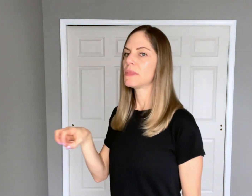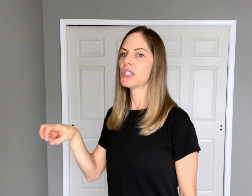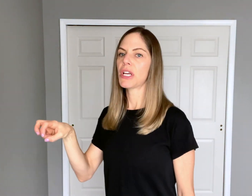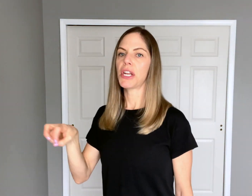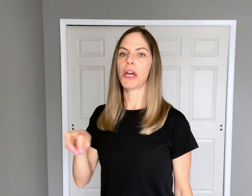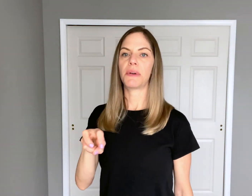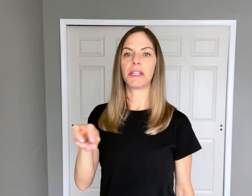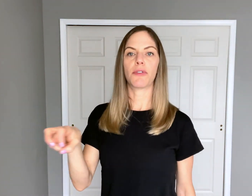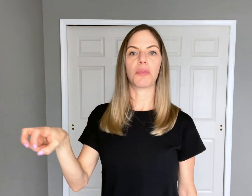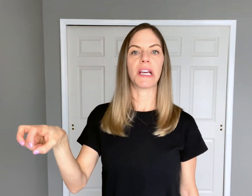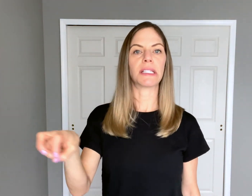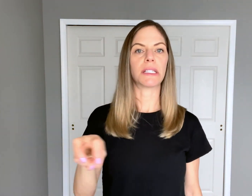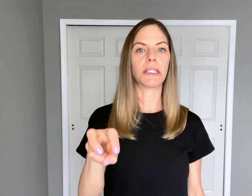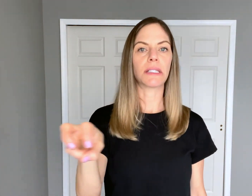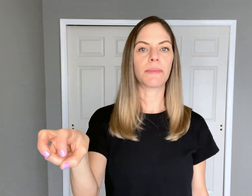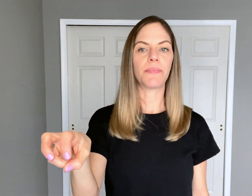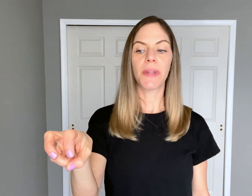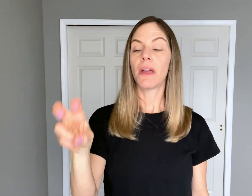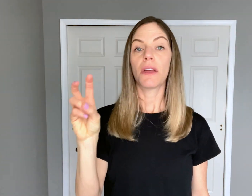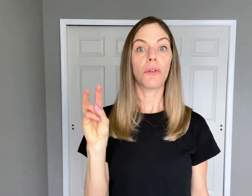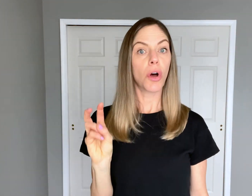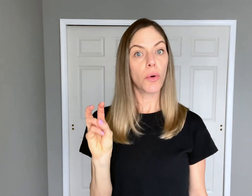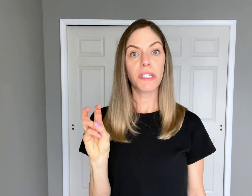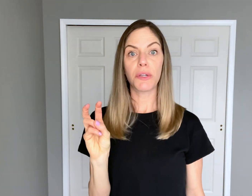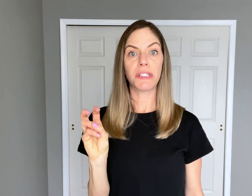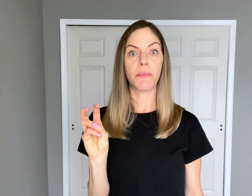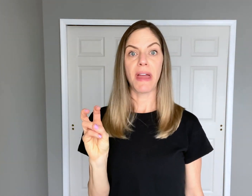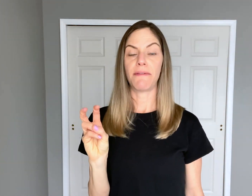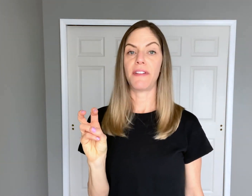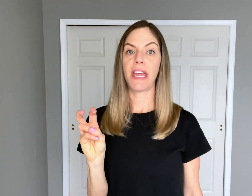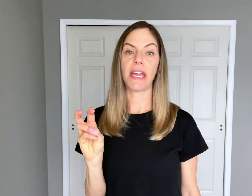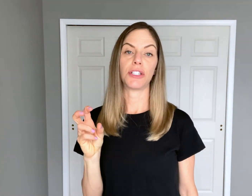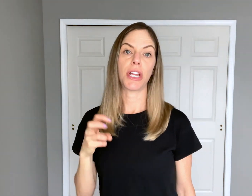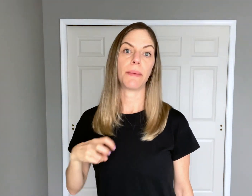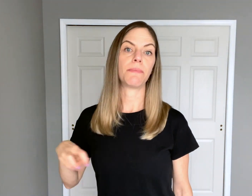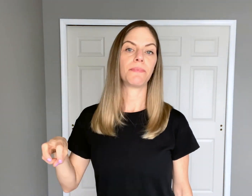Just kind of go in different places. You'll always use the bent "V" handshape.